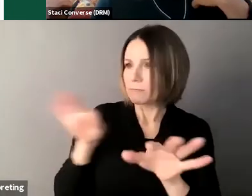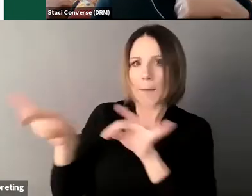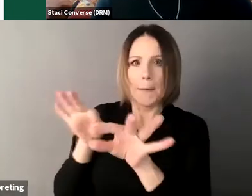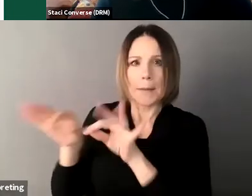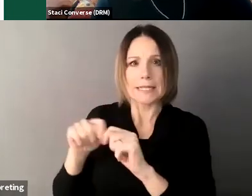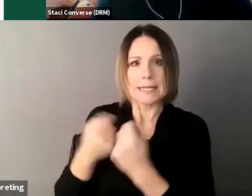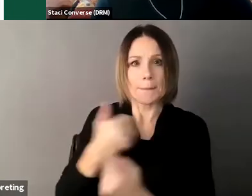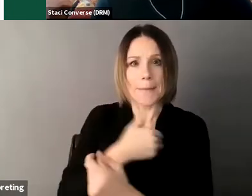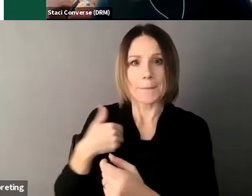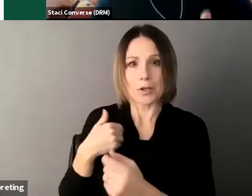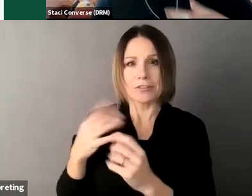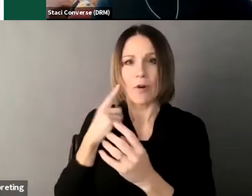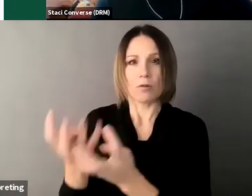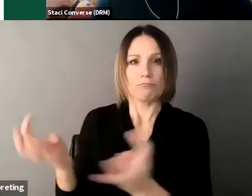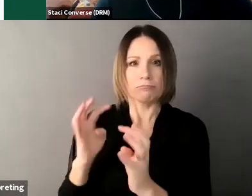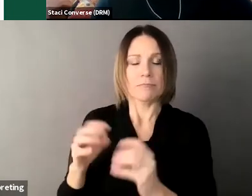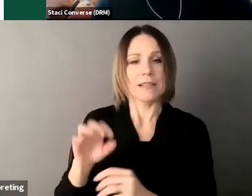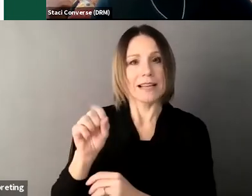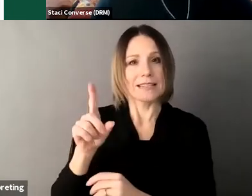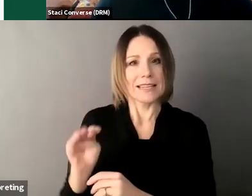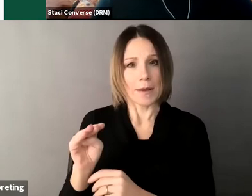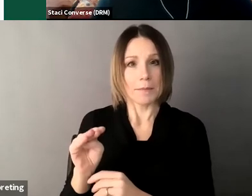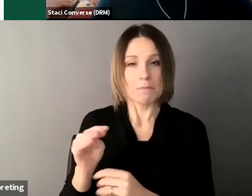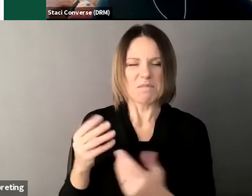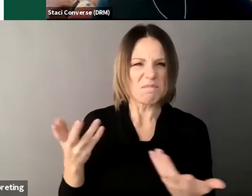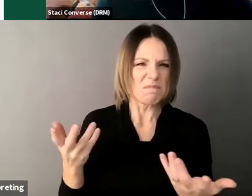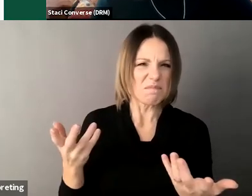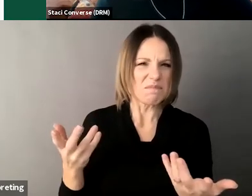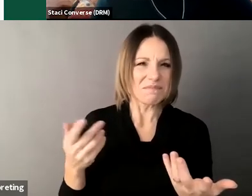to add to that no and if we haven't answered um hopefully we can move through the rest of our